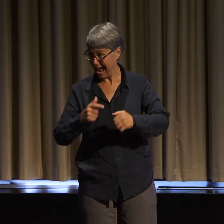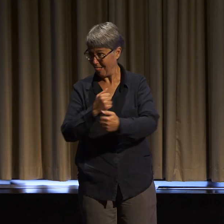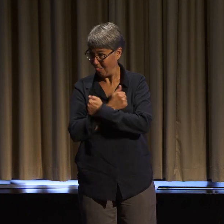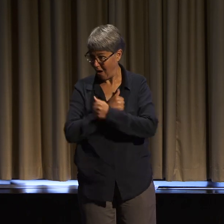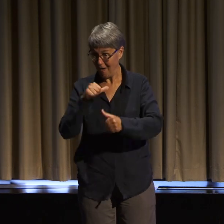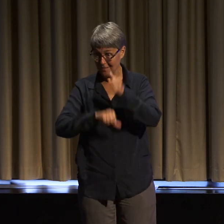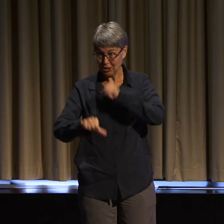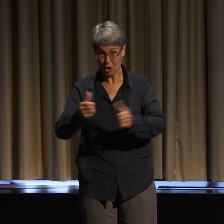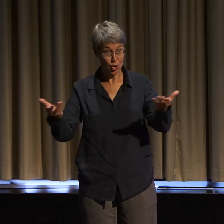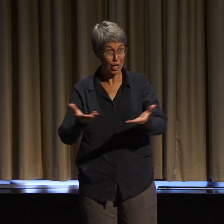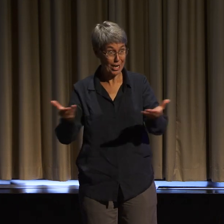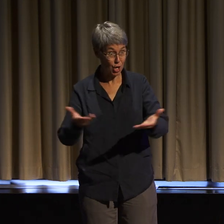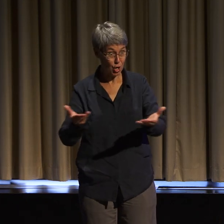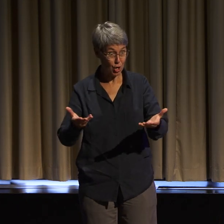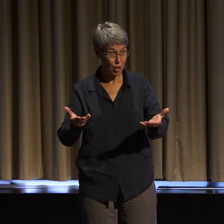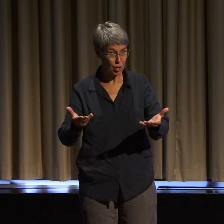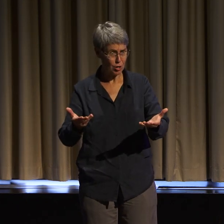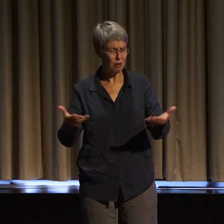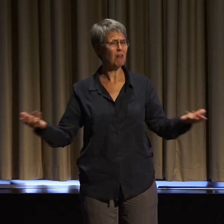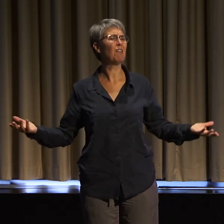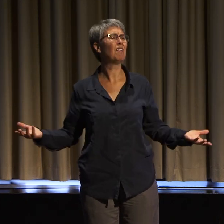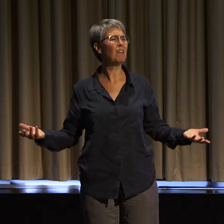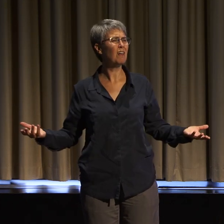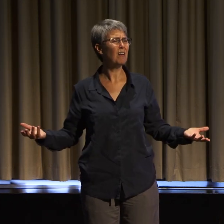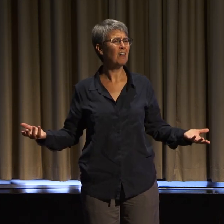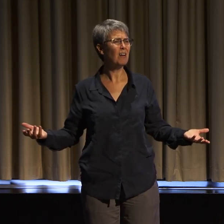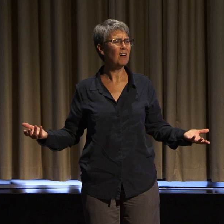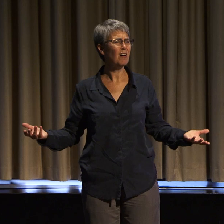industrial complex or how we need to end the gender binary